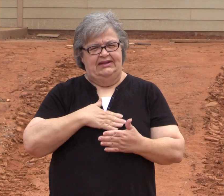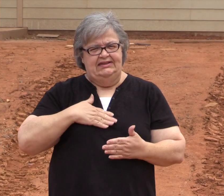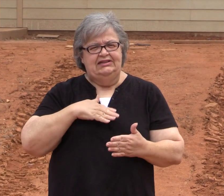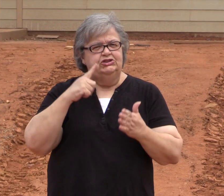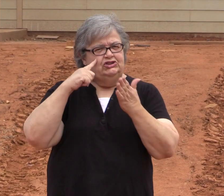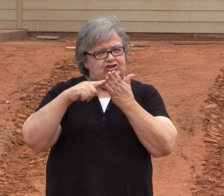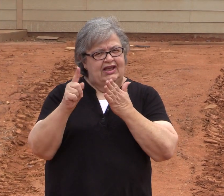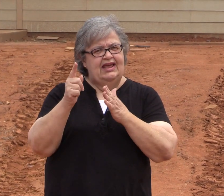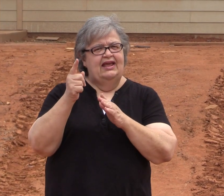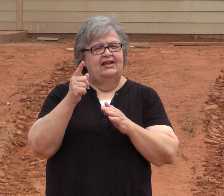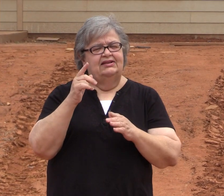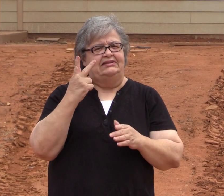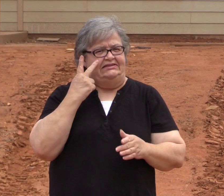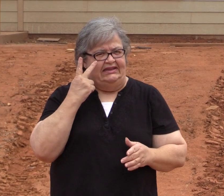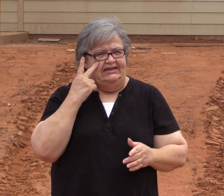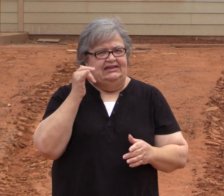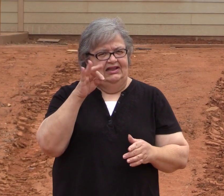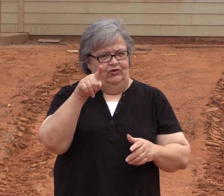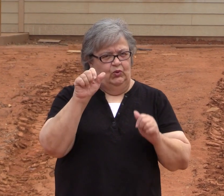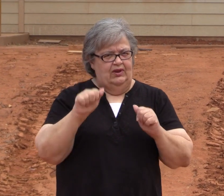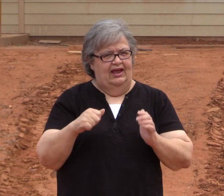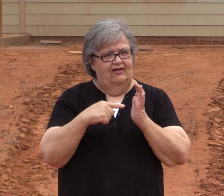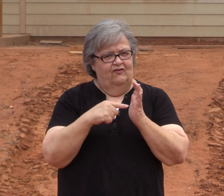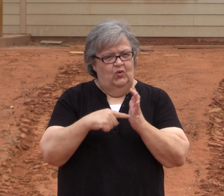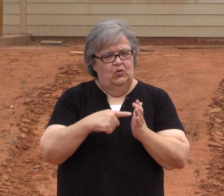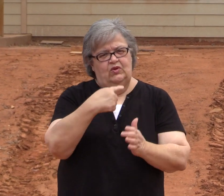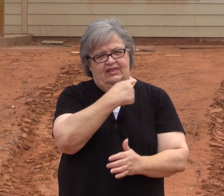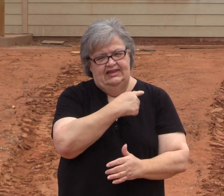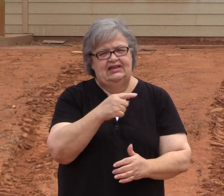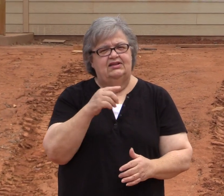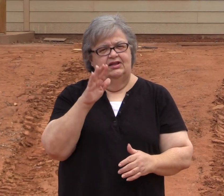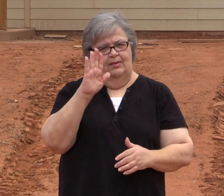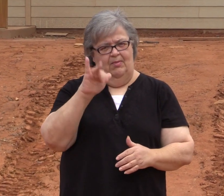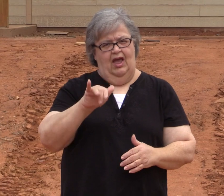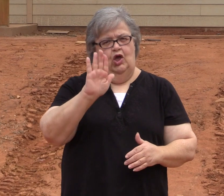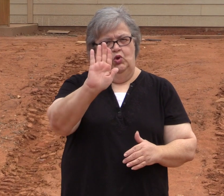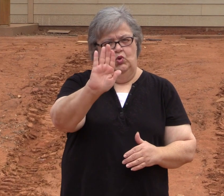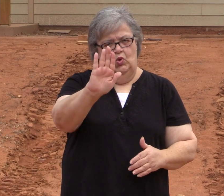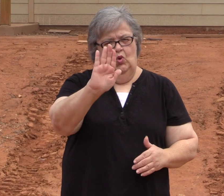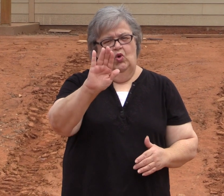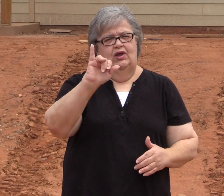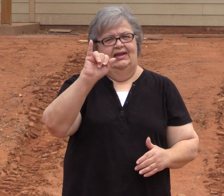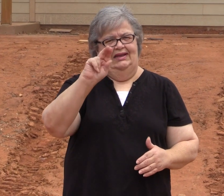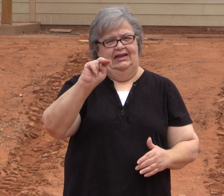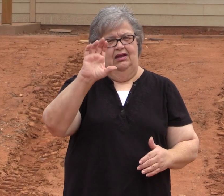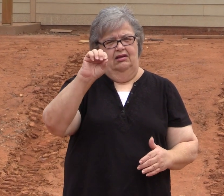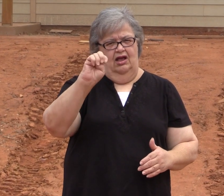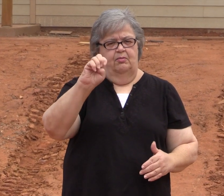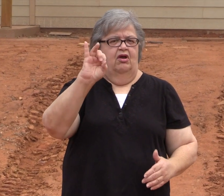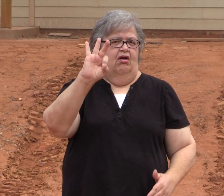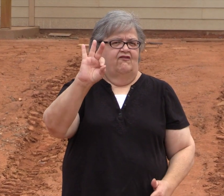Please check and see if you can afford this apt comfortably by your income of 25%